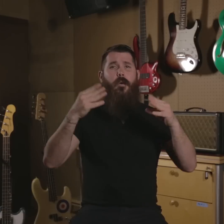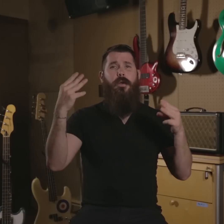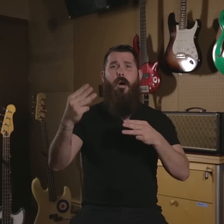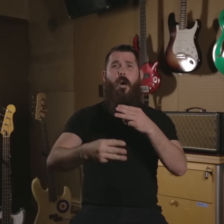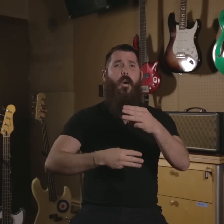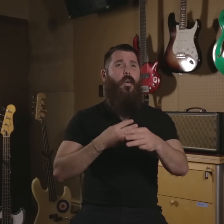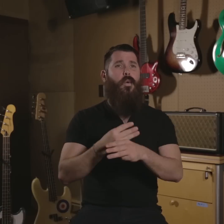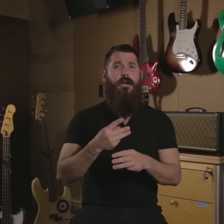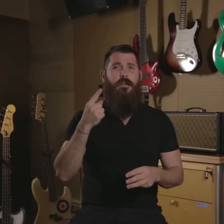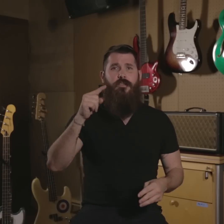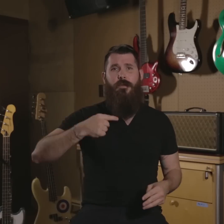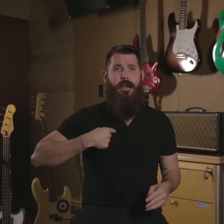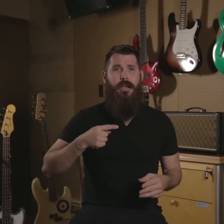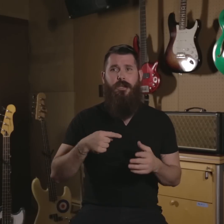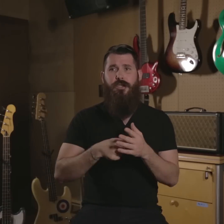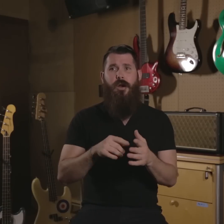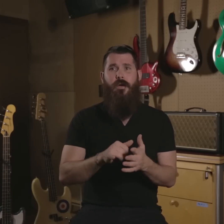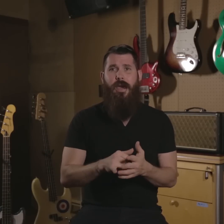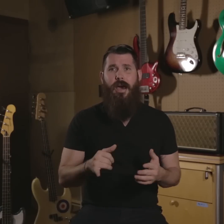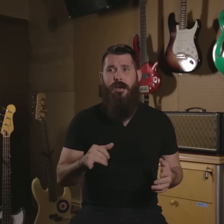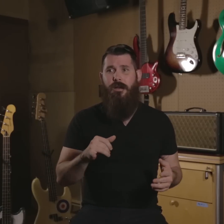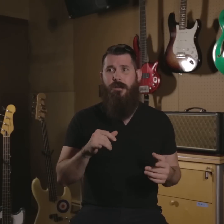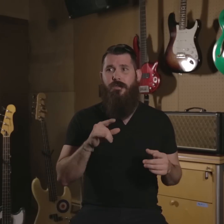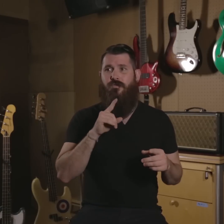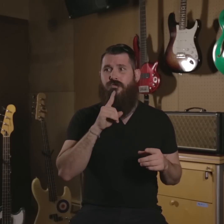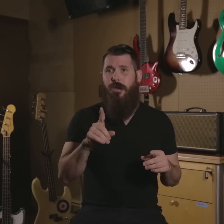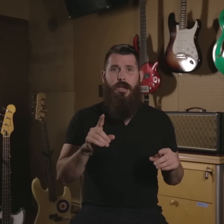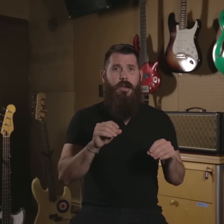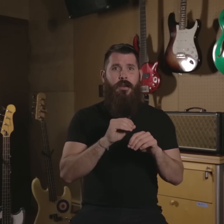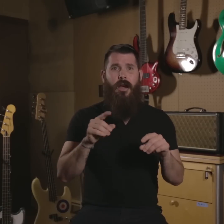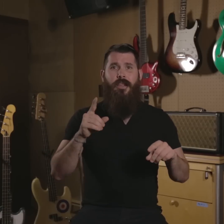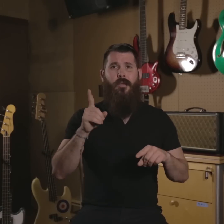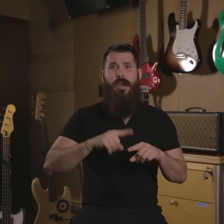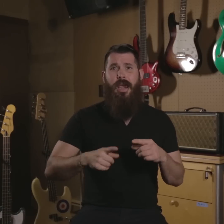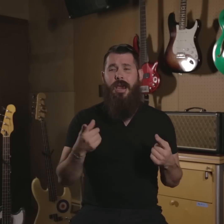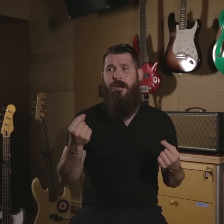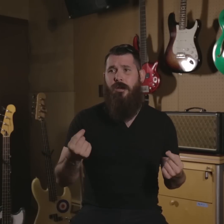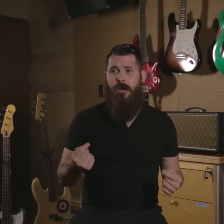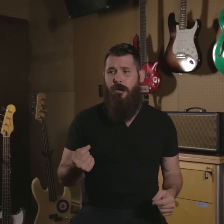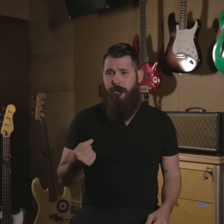open the whole world for me to show that really nothing we can't do.